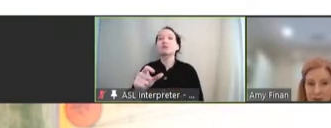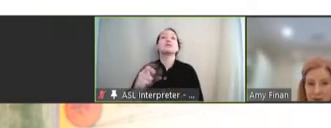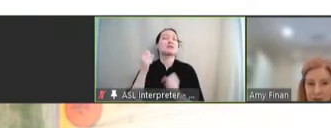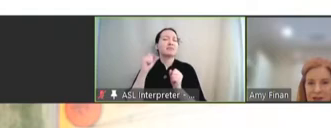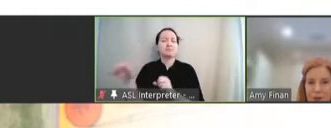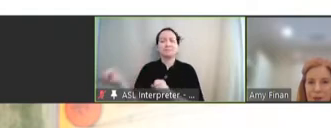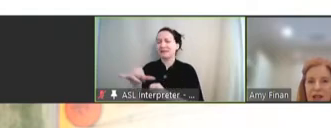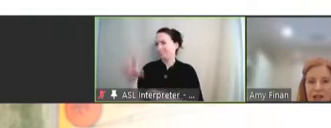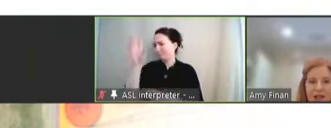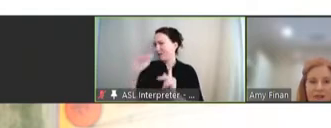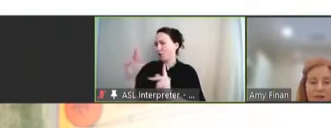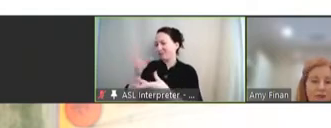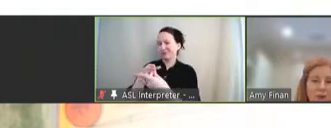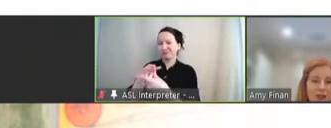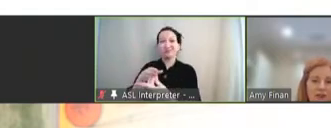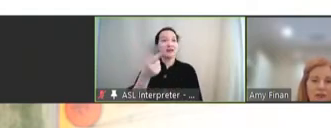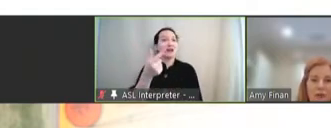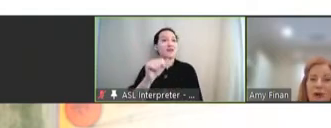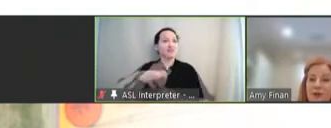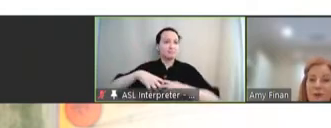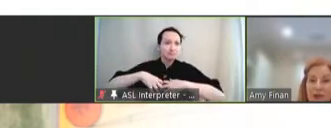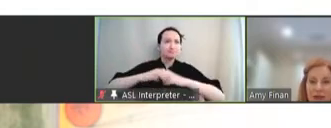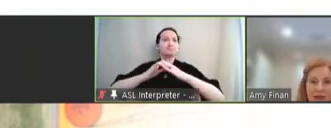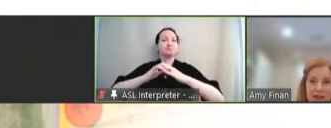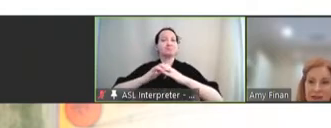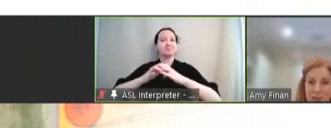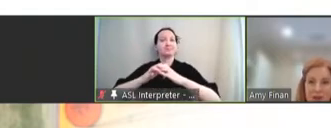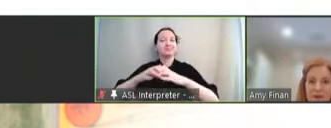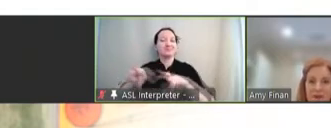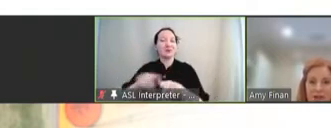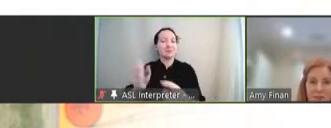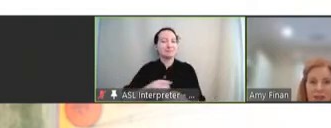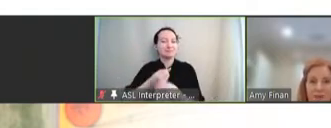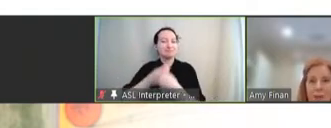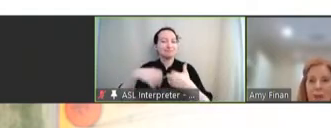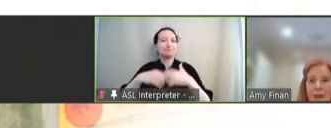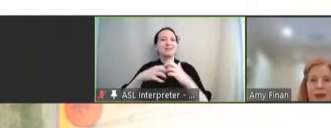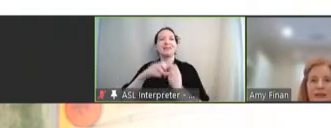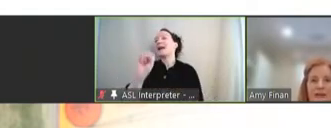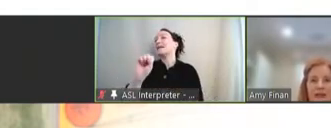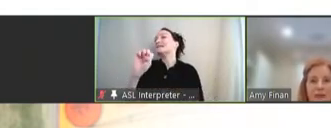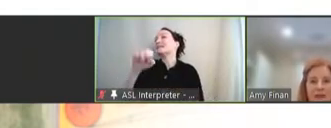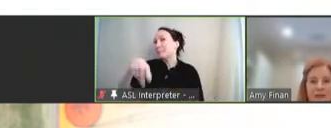leaders that brought Gavi to fruition were also behind the inception of CEPI. Next slide, please.